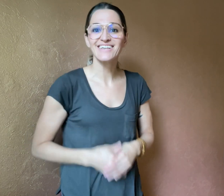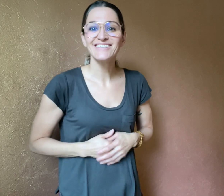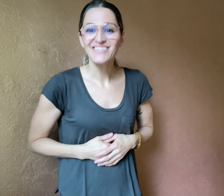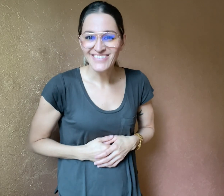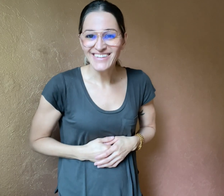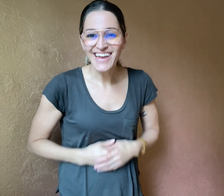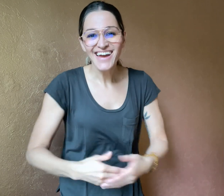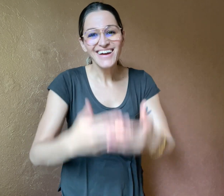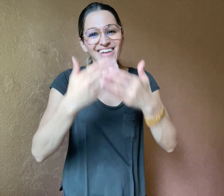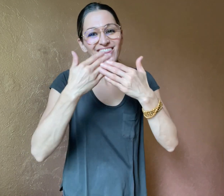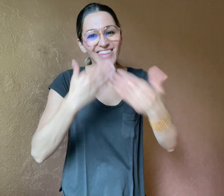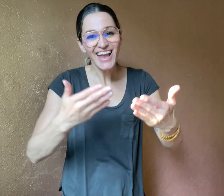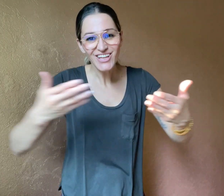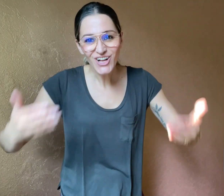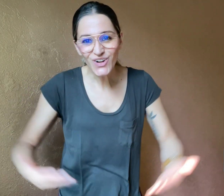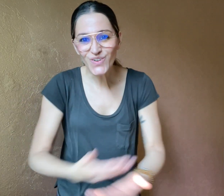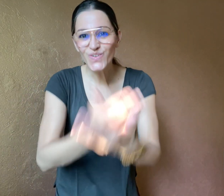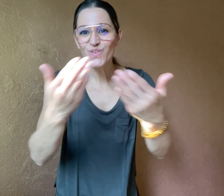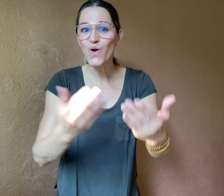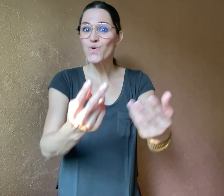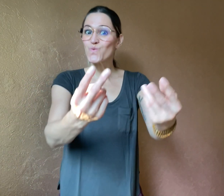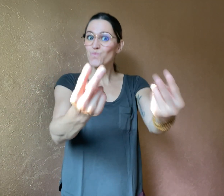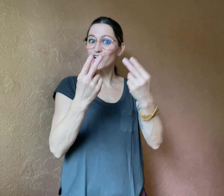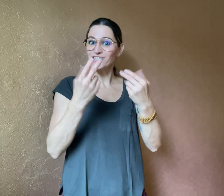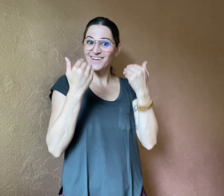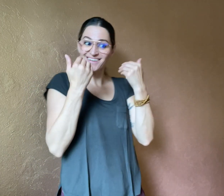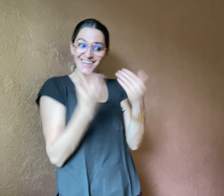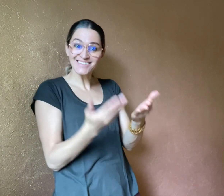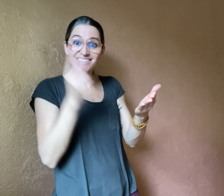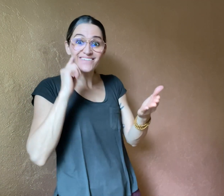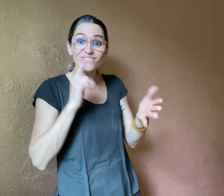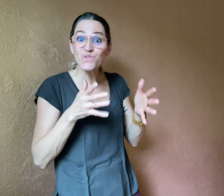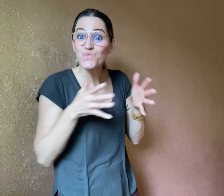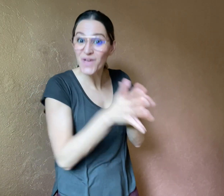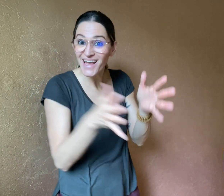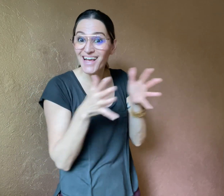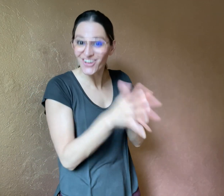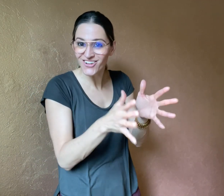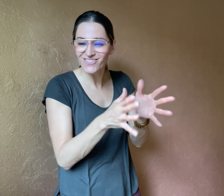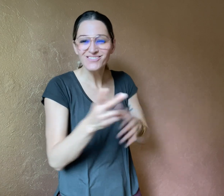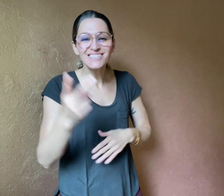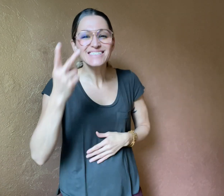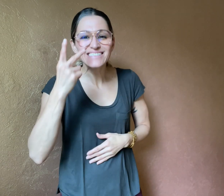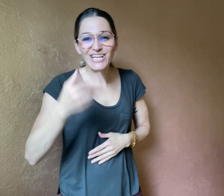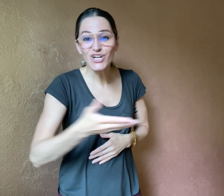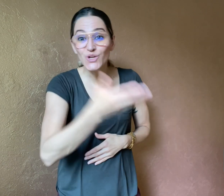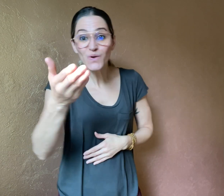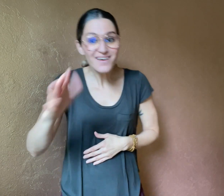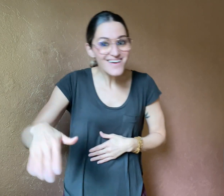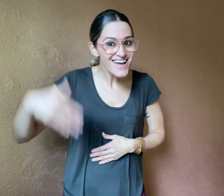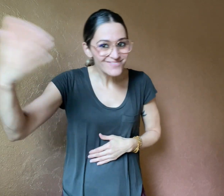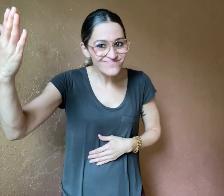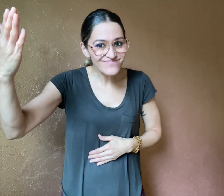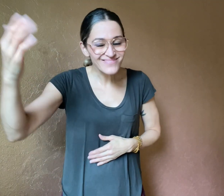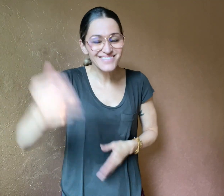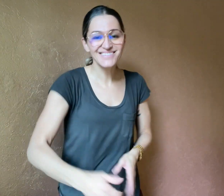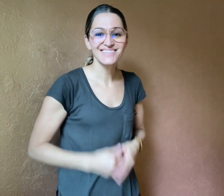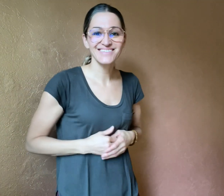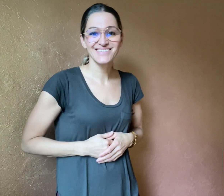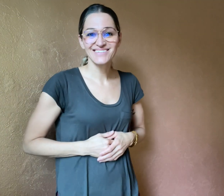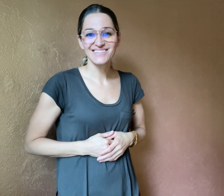Thank you for watching DeafWire! See you!